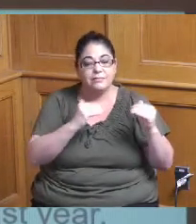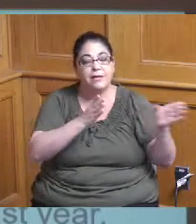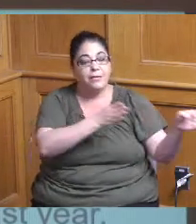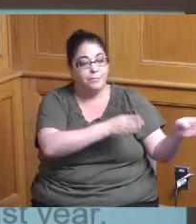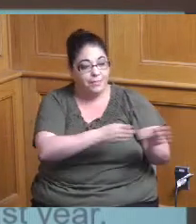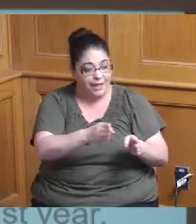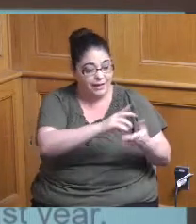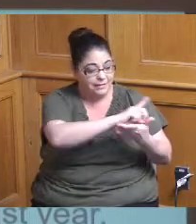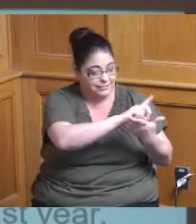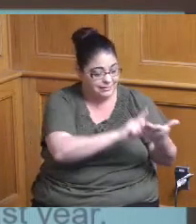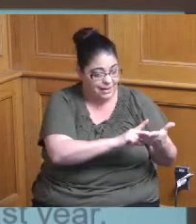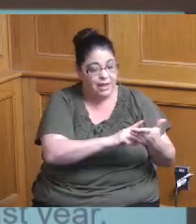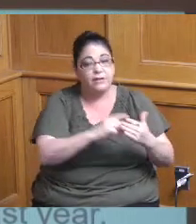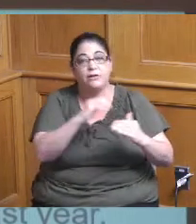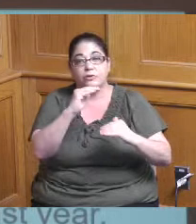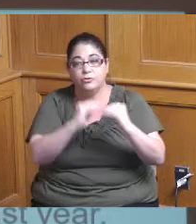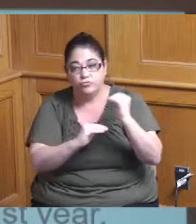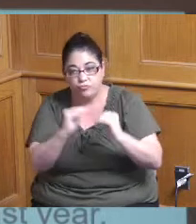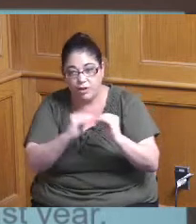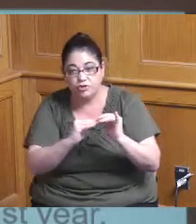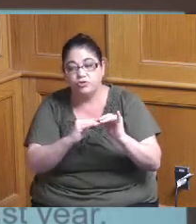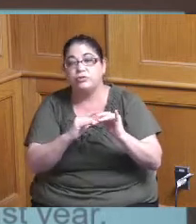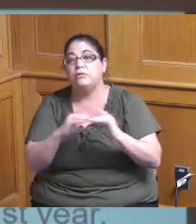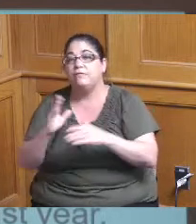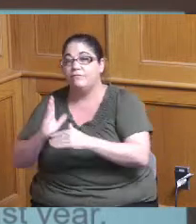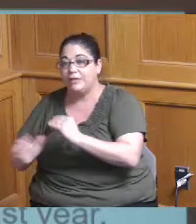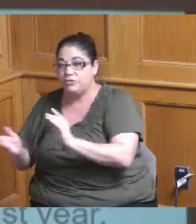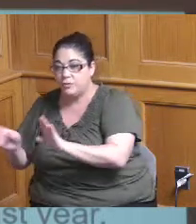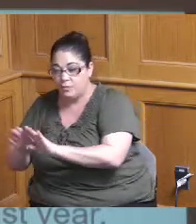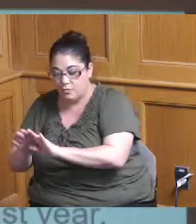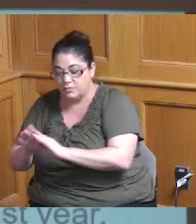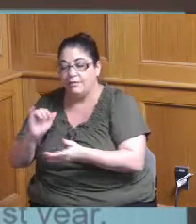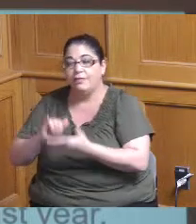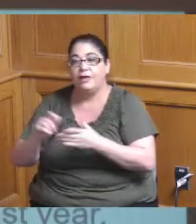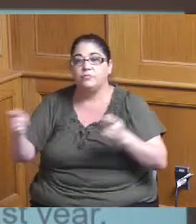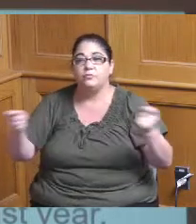to staff ourselves appropriately to be able to manage that work going forward and and stick